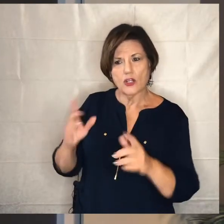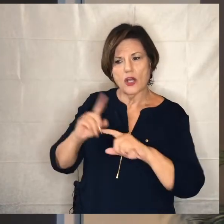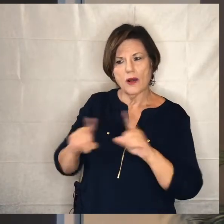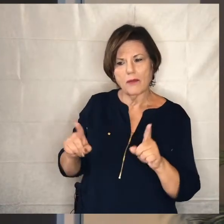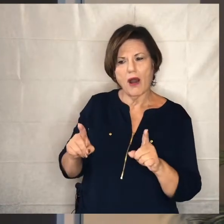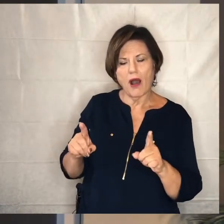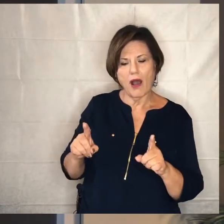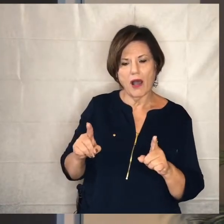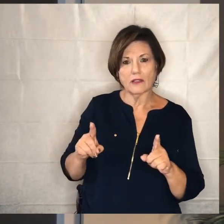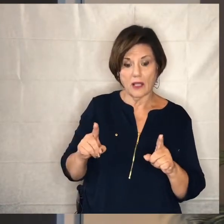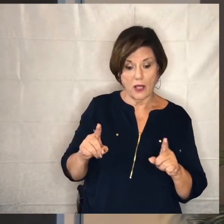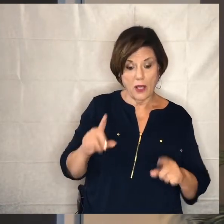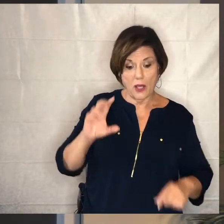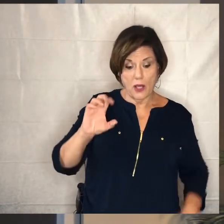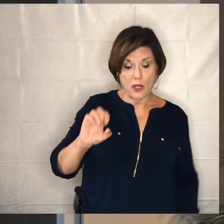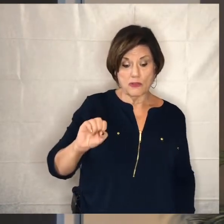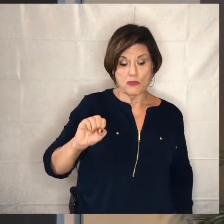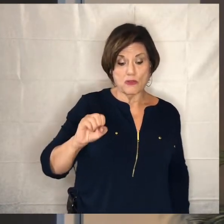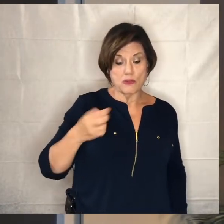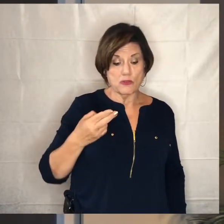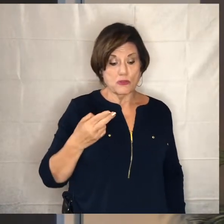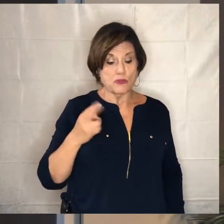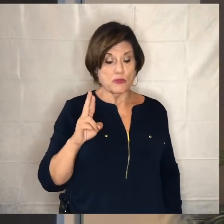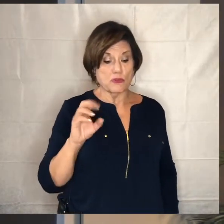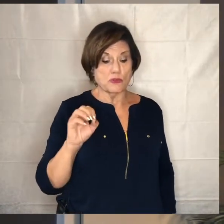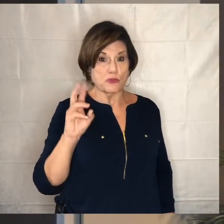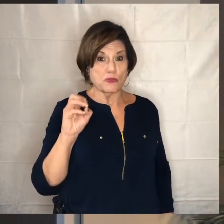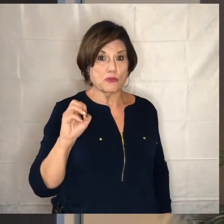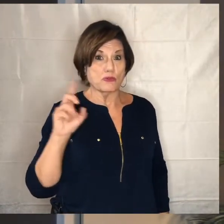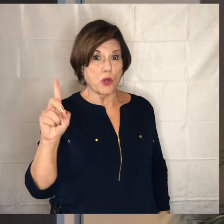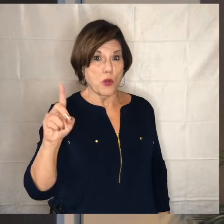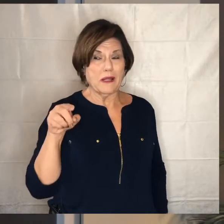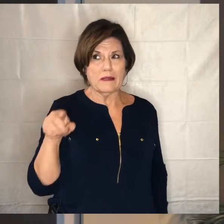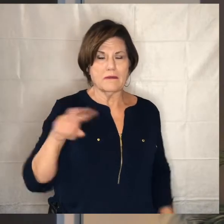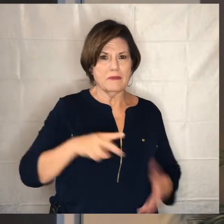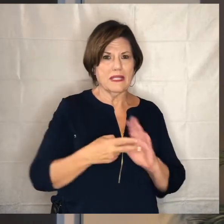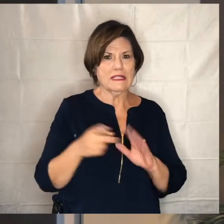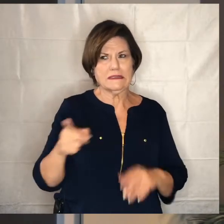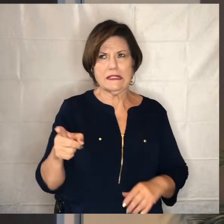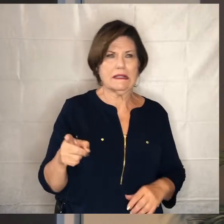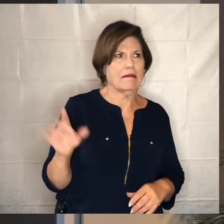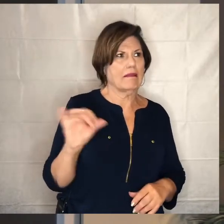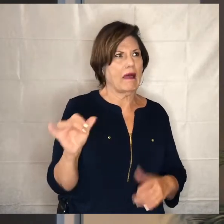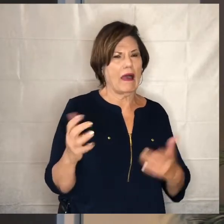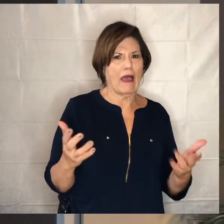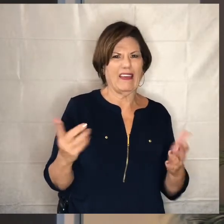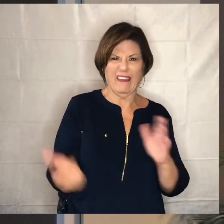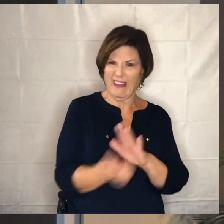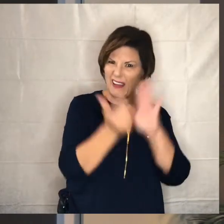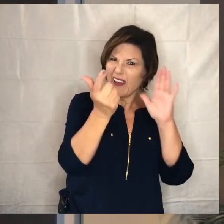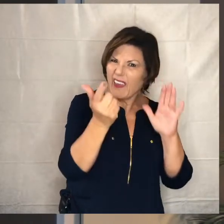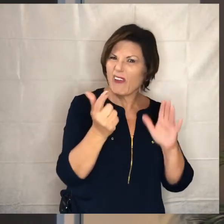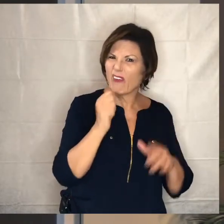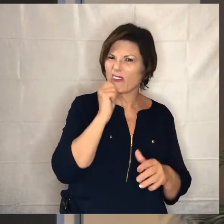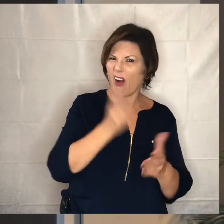the word shrewd being connected with that would somehow mean that he's doing some really kind of illegal or dishonest or not